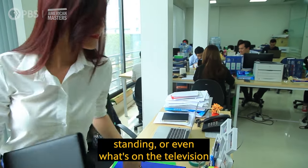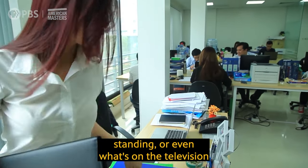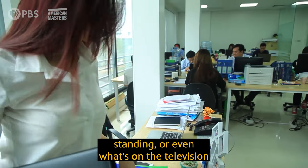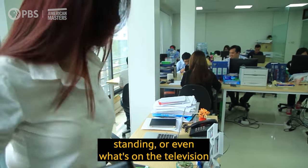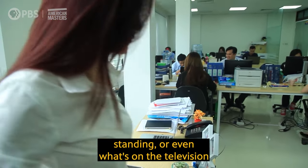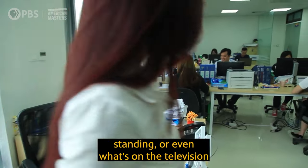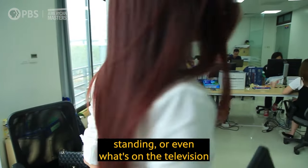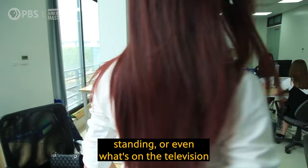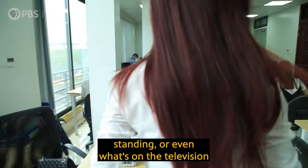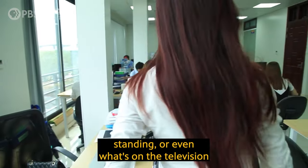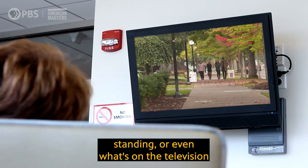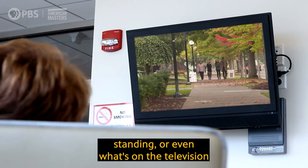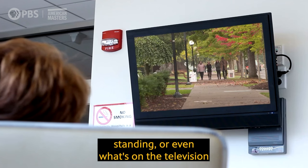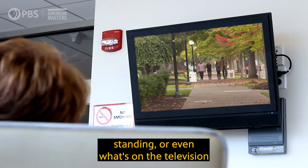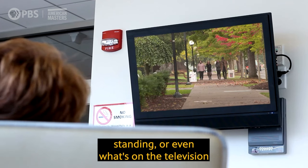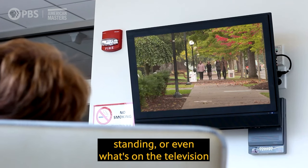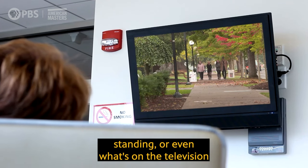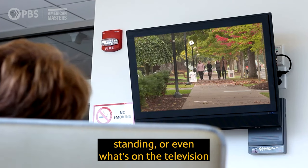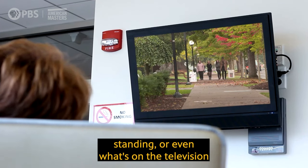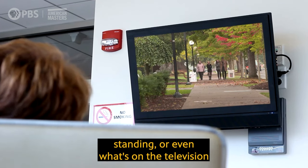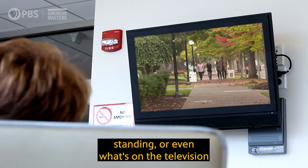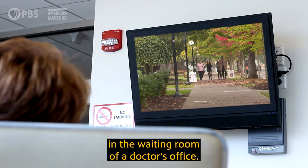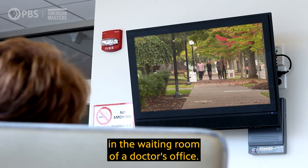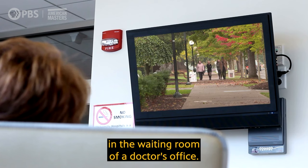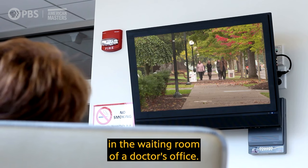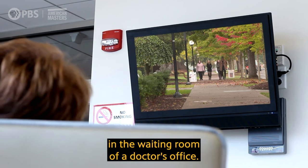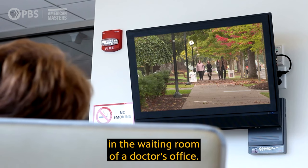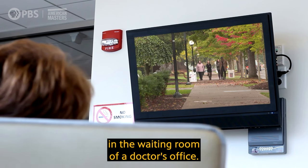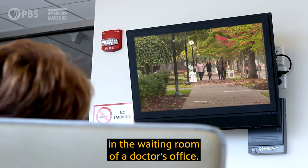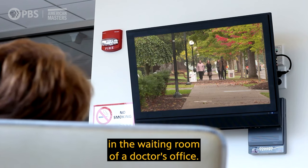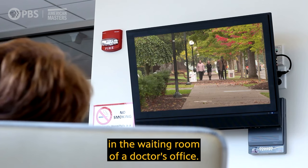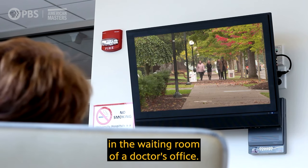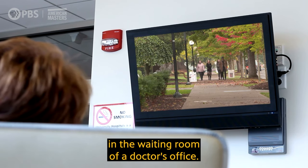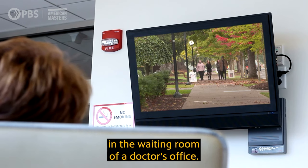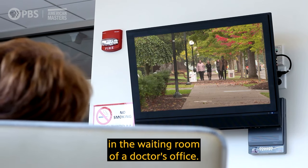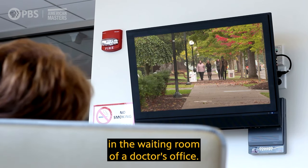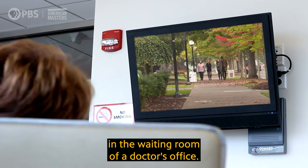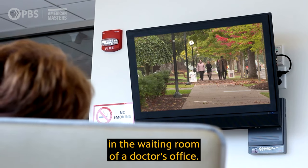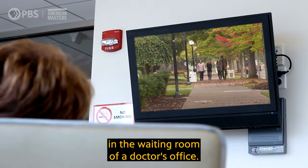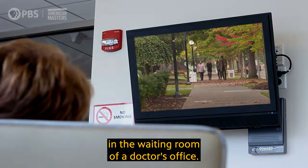standing, or even what's on the television in the waiting room of a doctor's office.